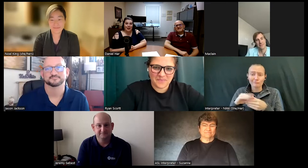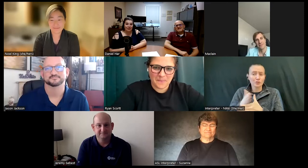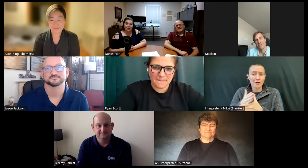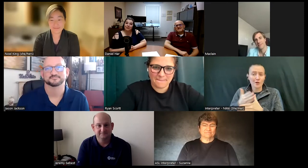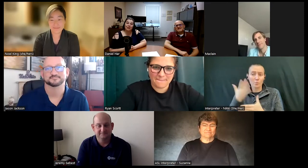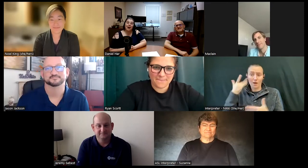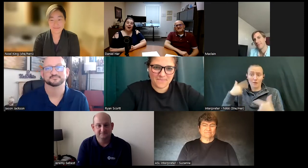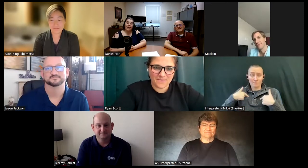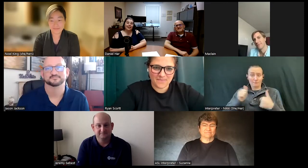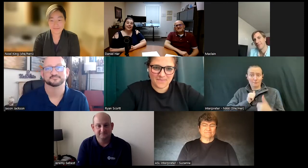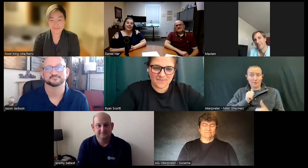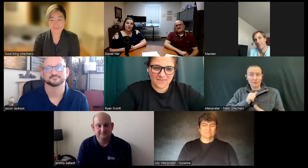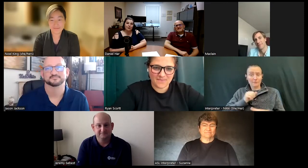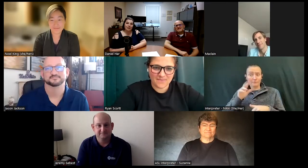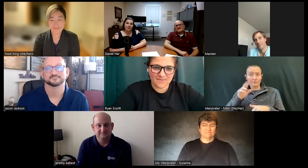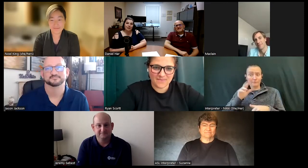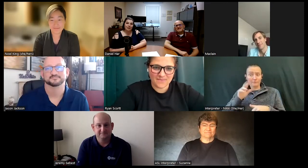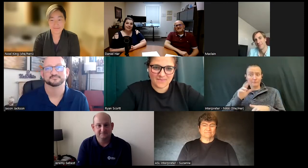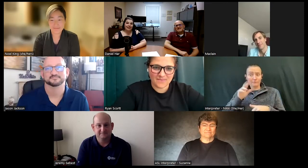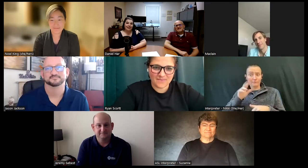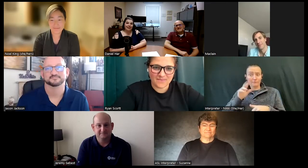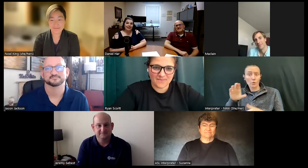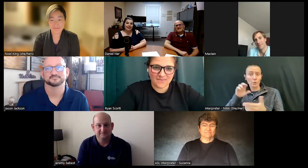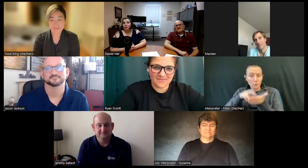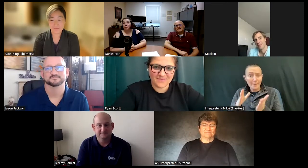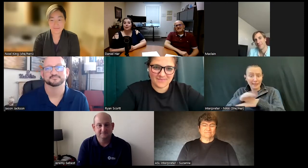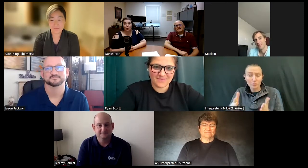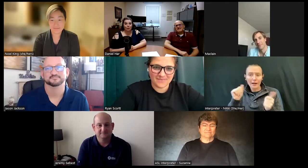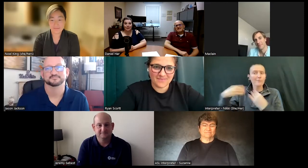rehab counselor I can now use that as an example of of a possible career ladder